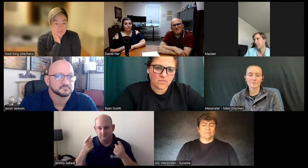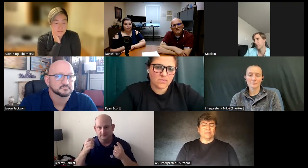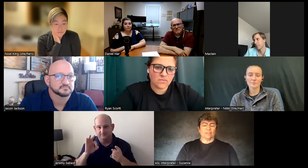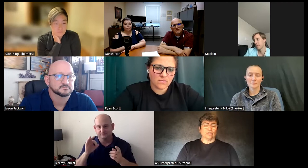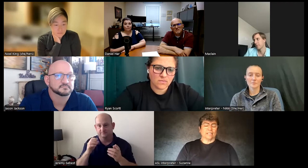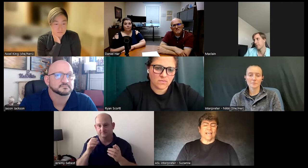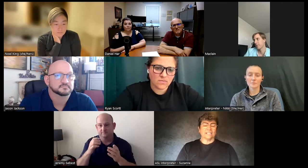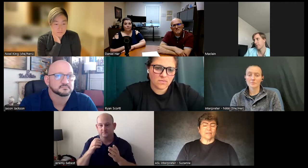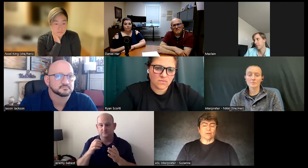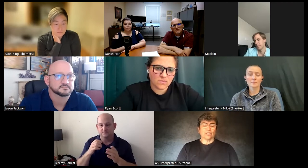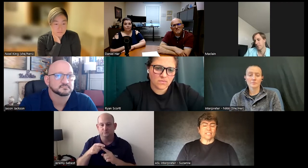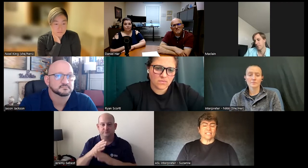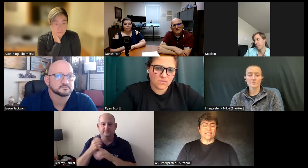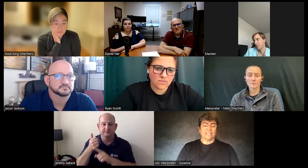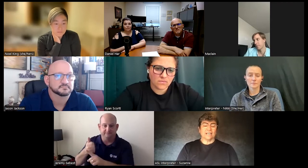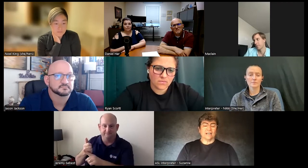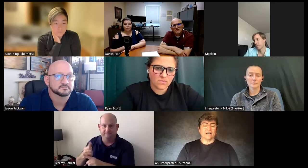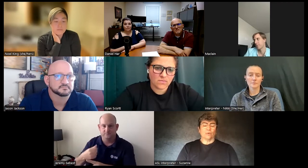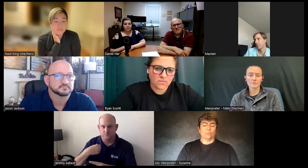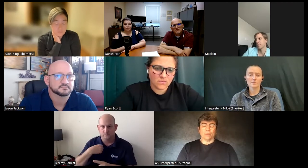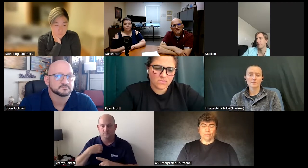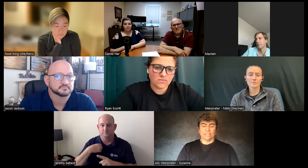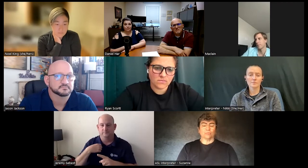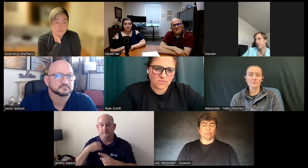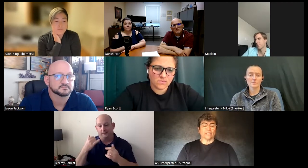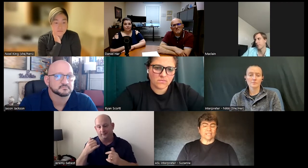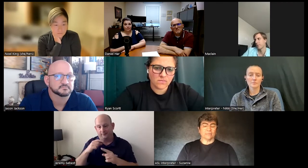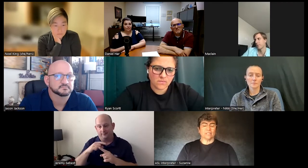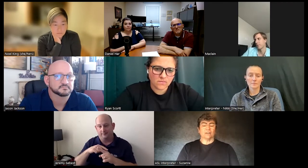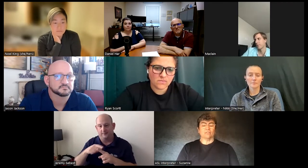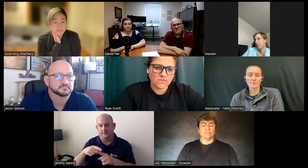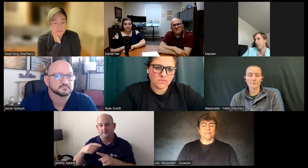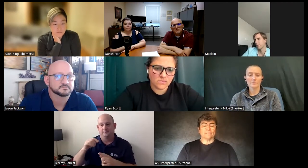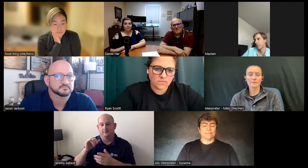um you know in case of emergency people need to protect themselves